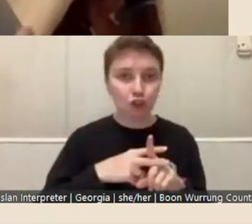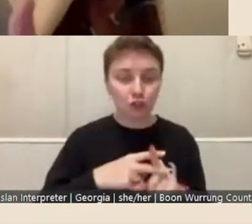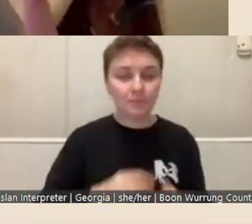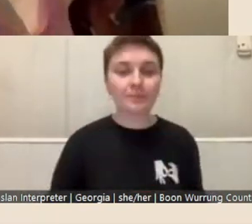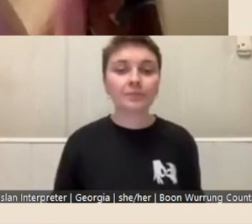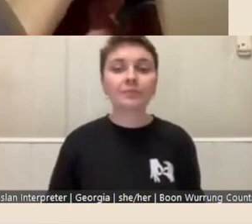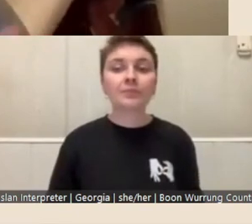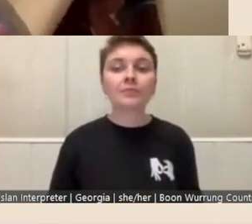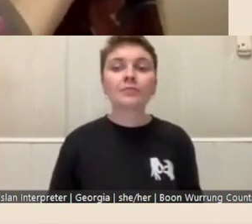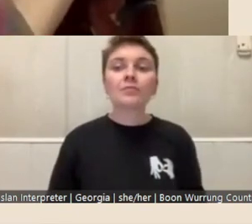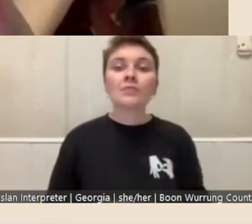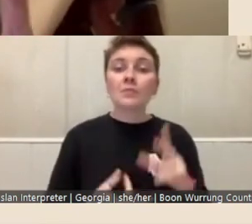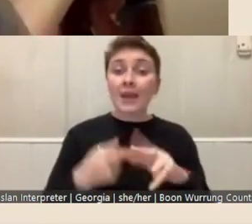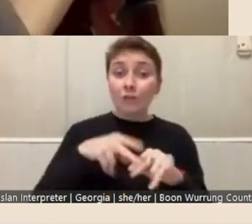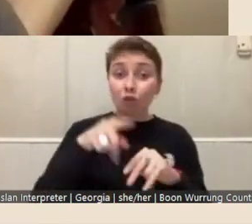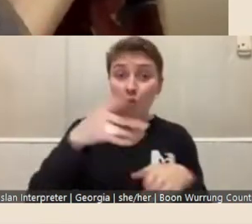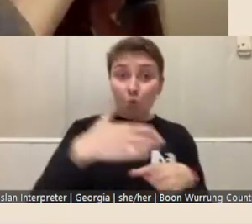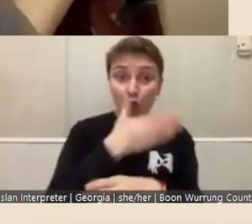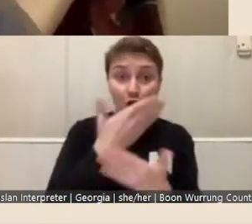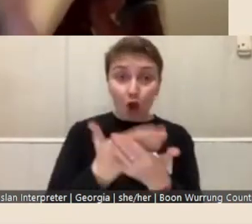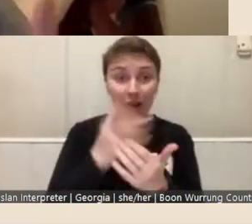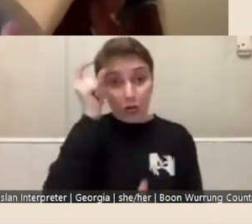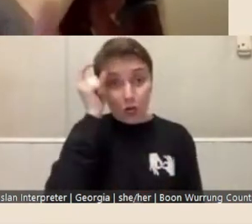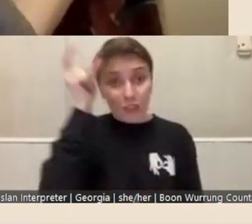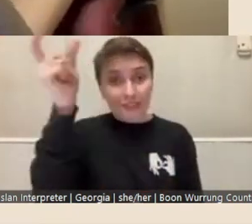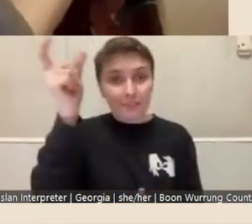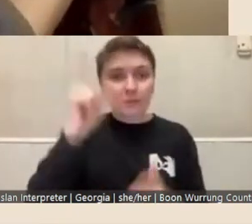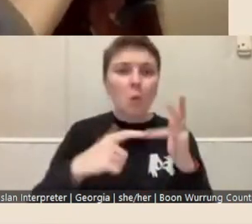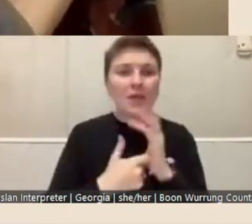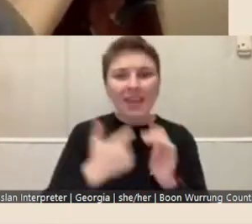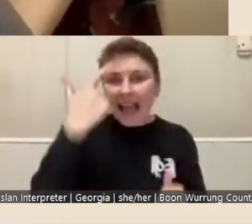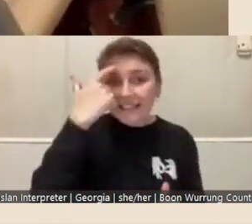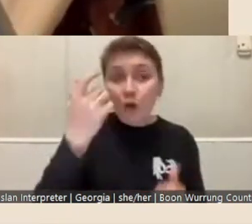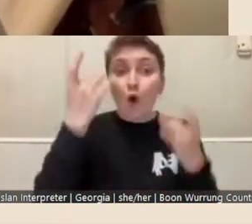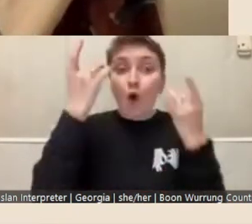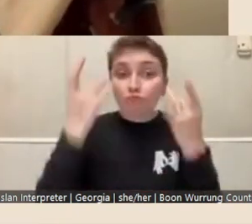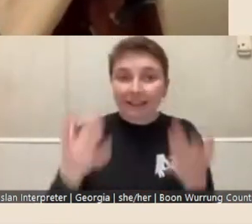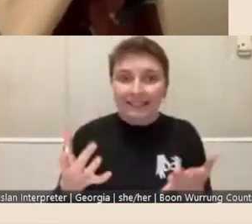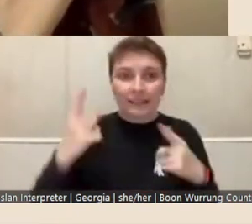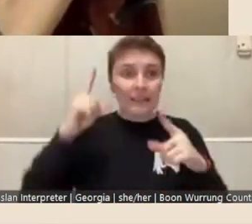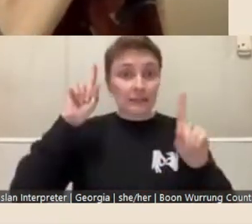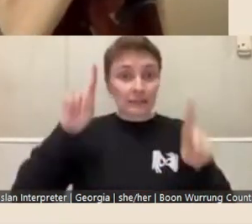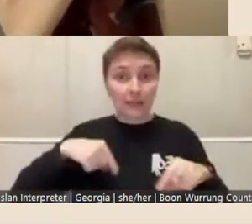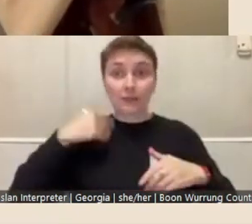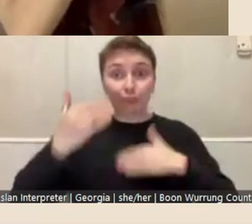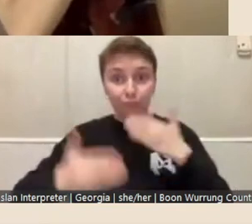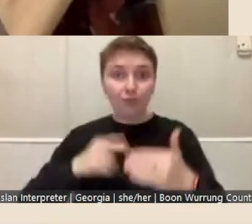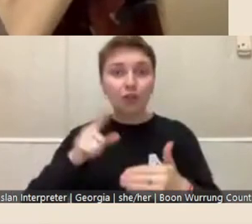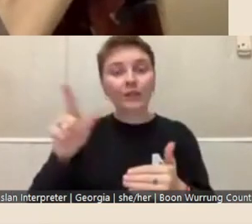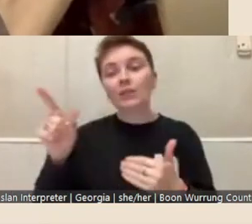on a concept or an idea that has already started, that you let us know that in your application.